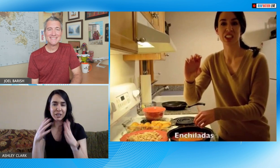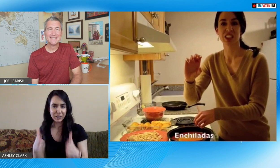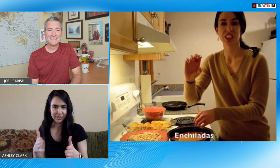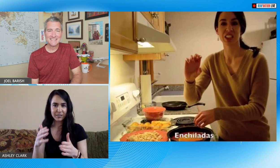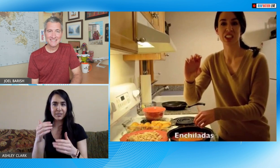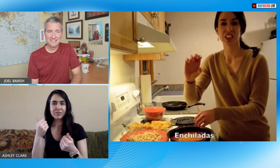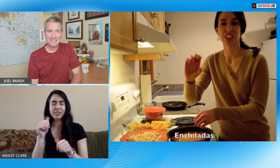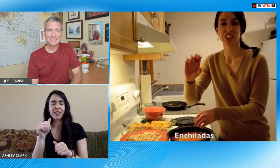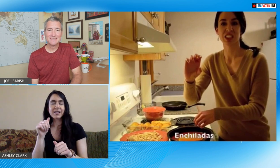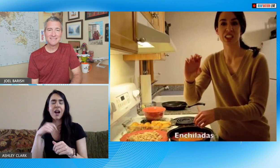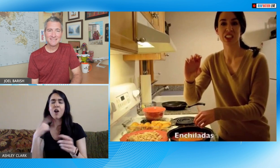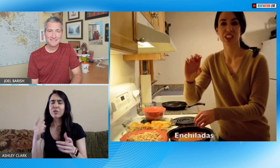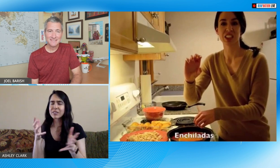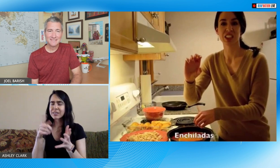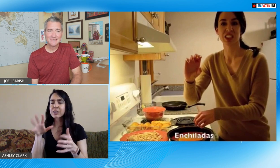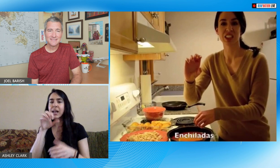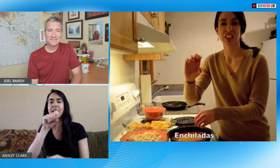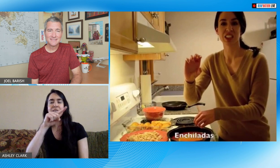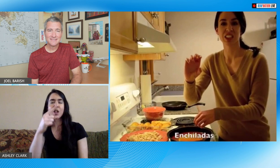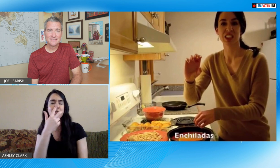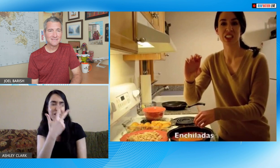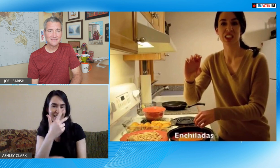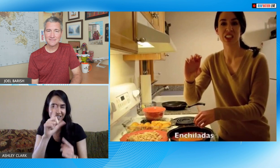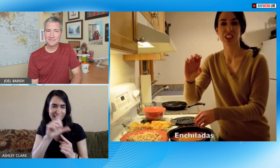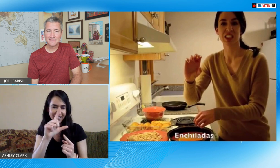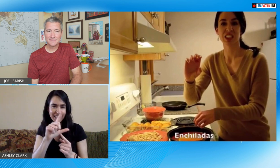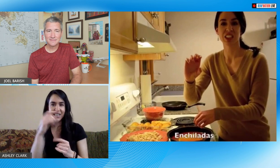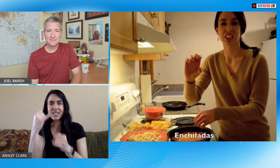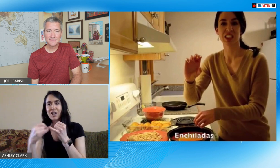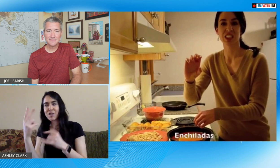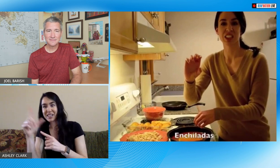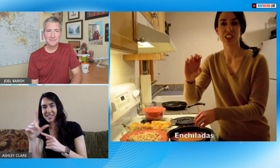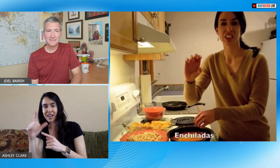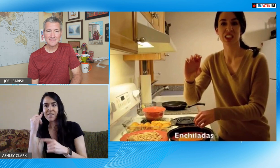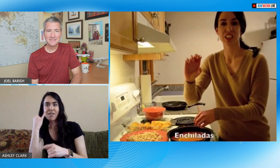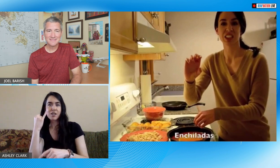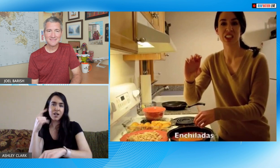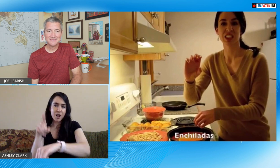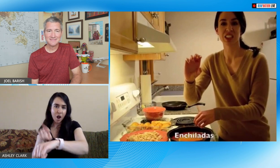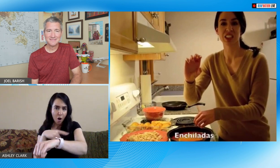going a little bit slower for beginners I always encourage people to really look